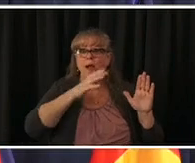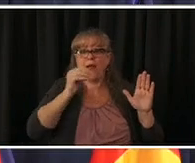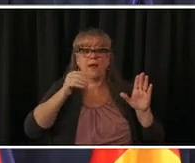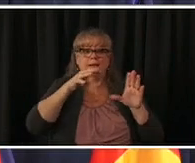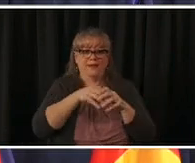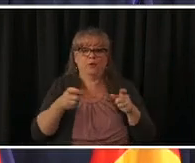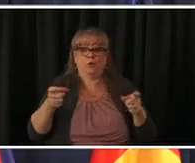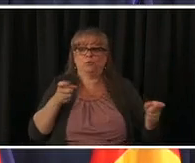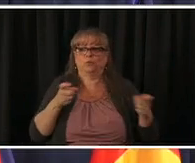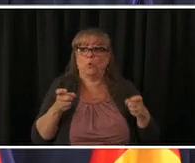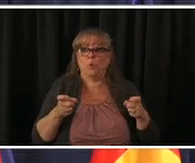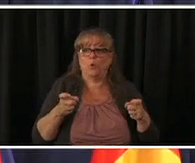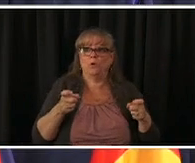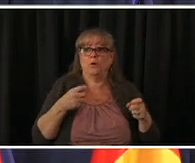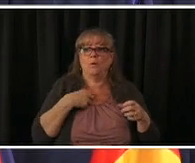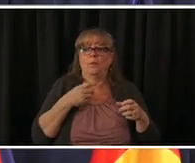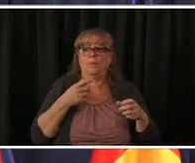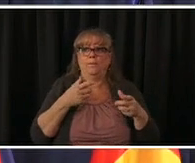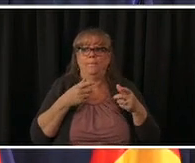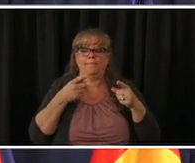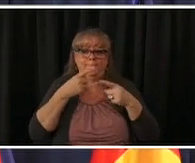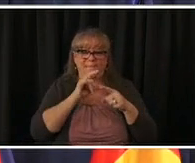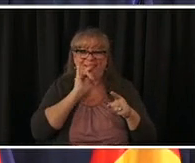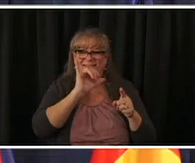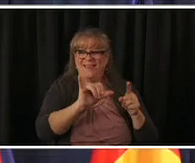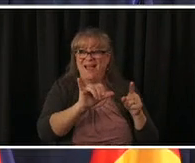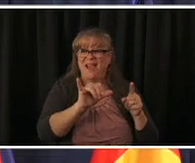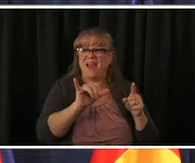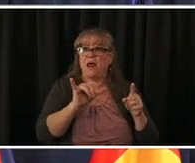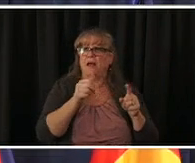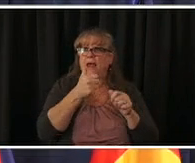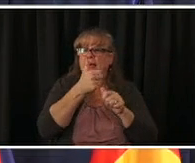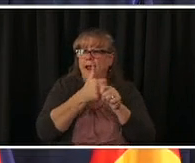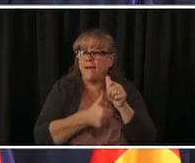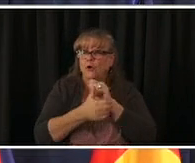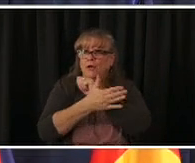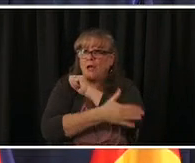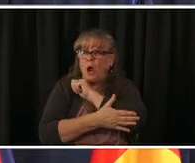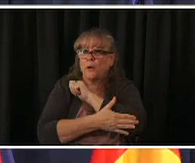what would you like to to open ahead of the state and and how can we help you do it there's areas of